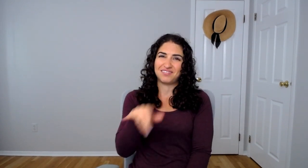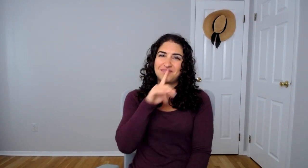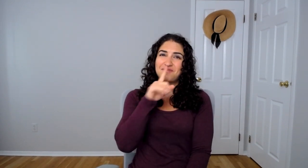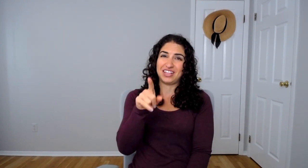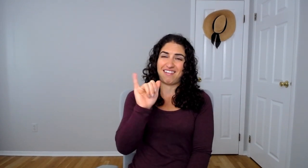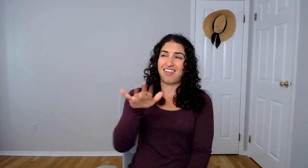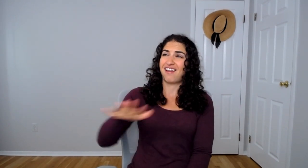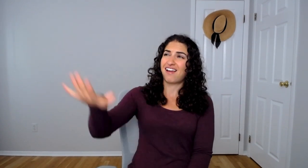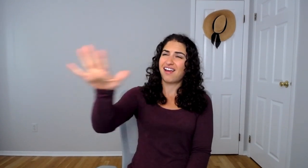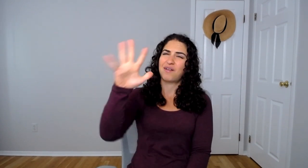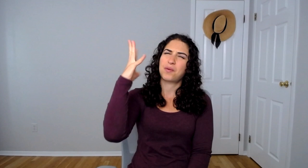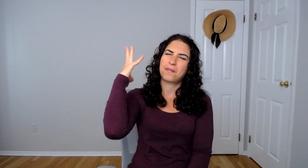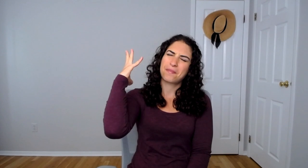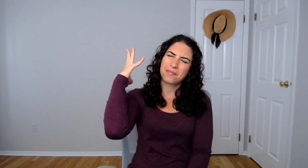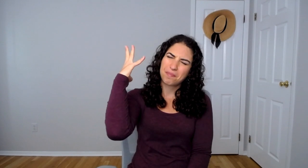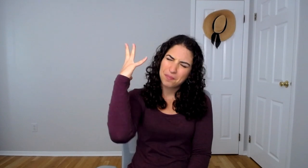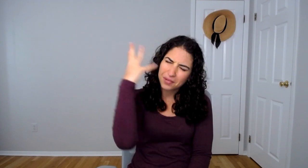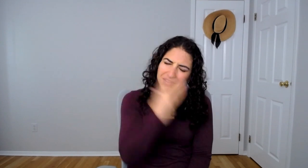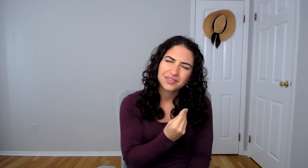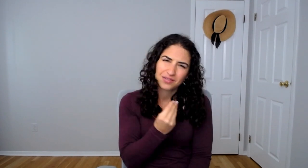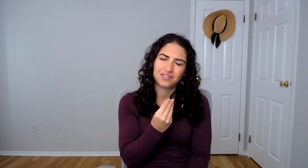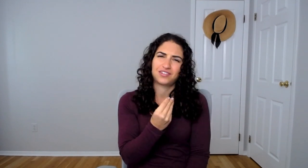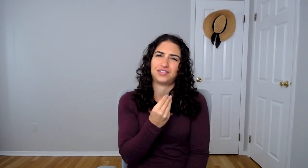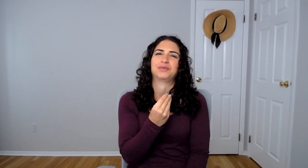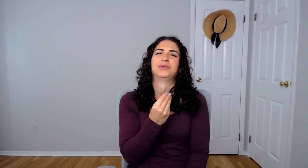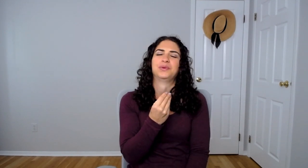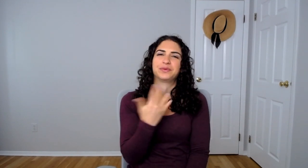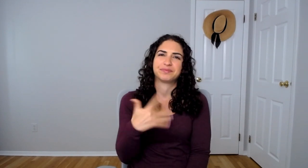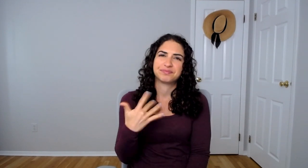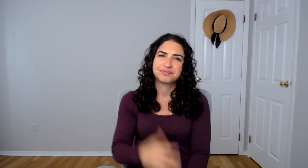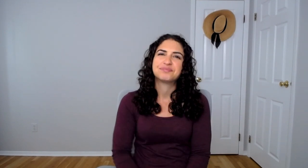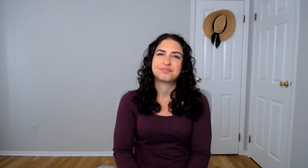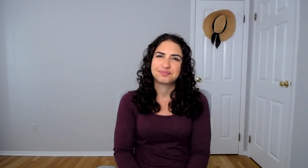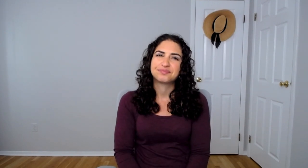That -- really, that area was so beautiful.